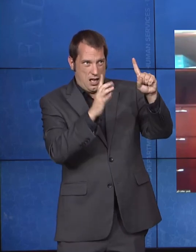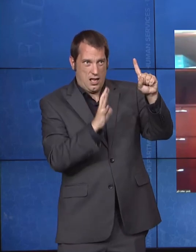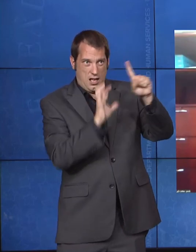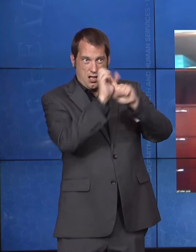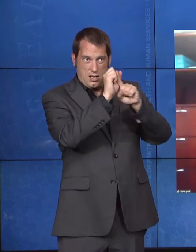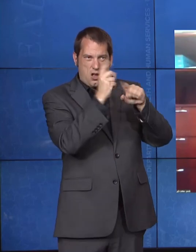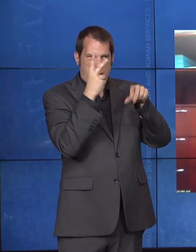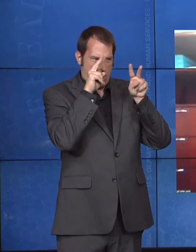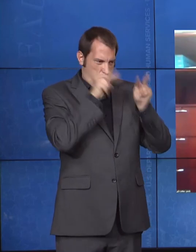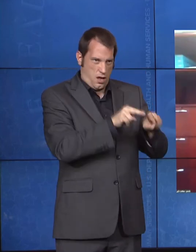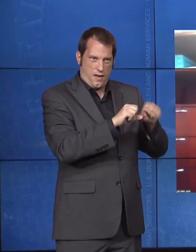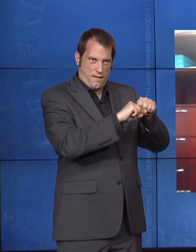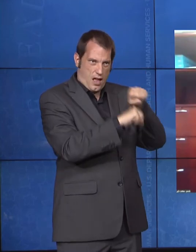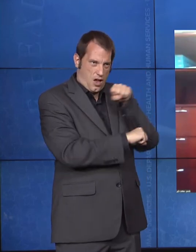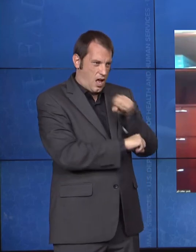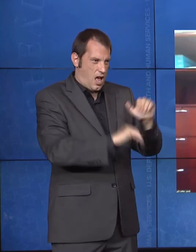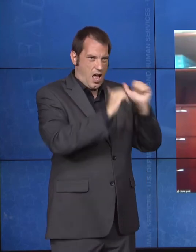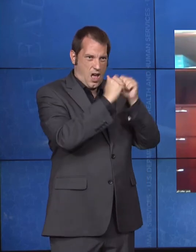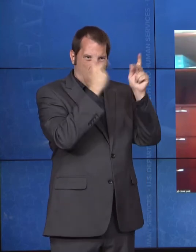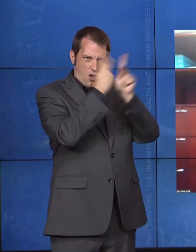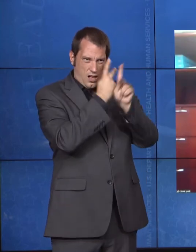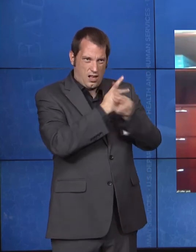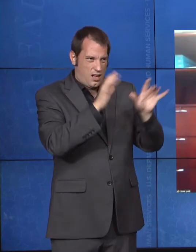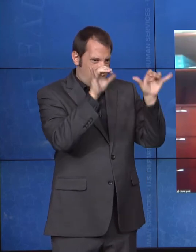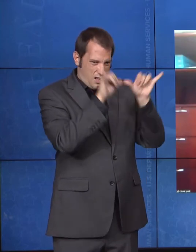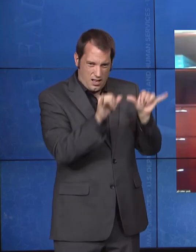So, we've been working to develop a home and community-based services quality framework,